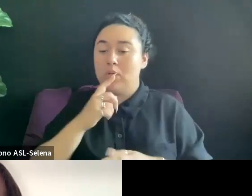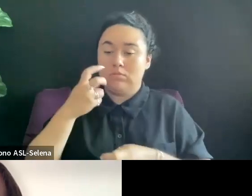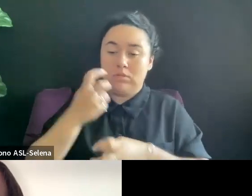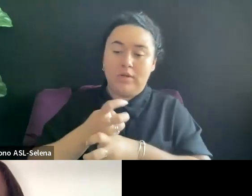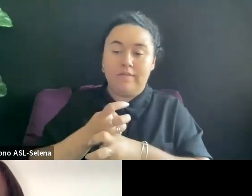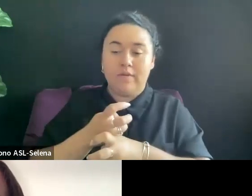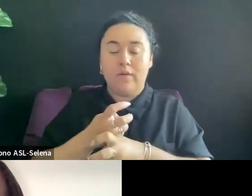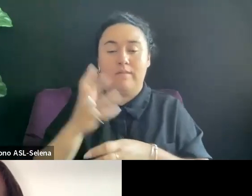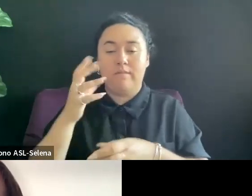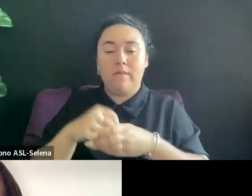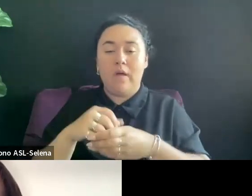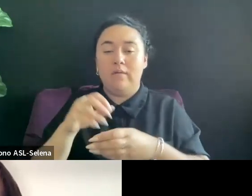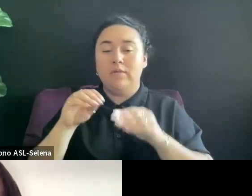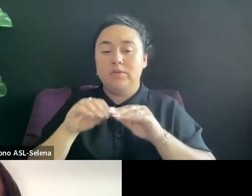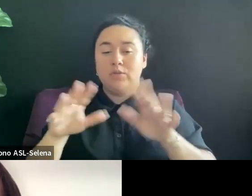KNOWN.